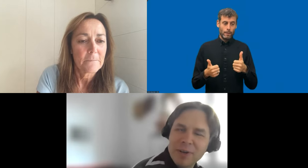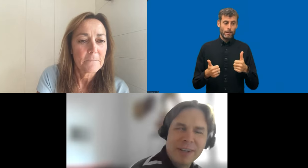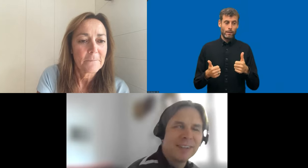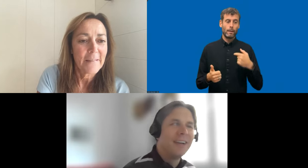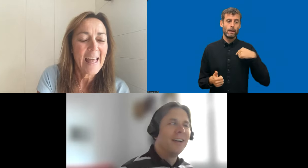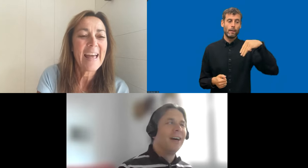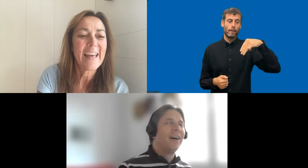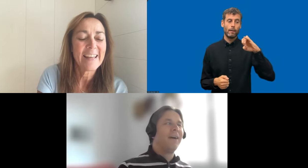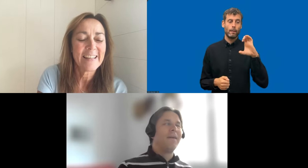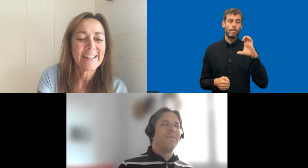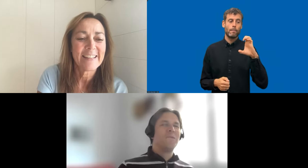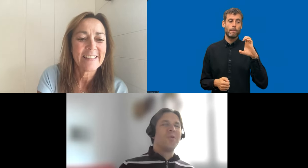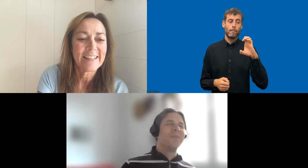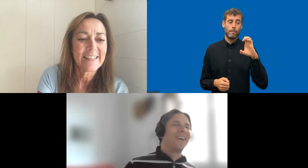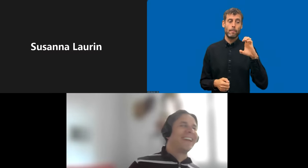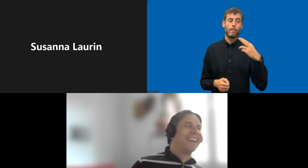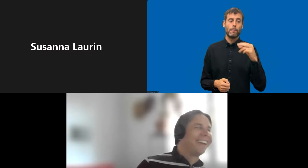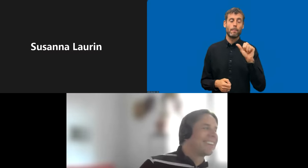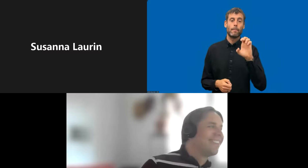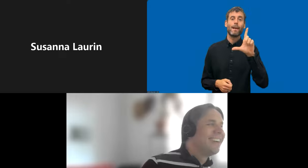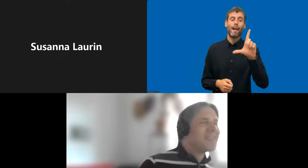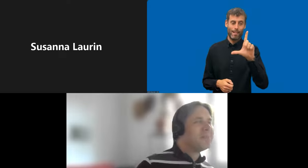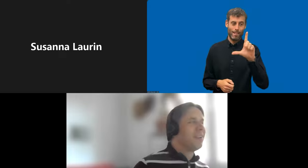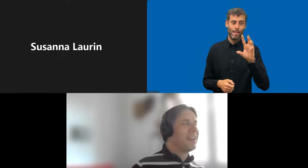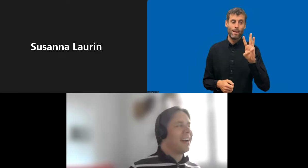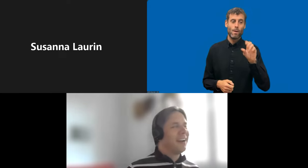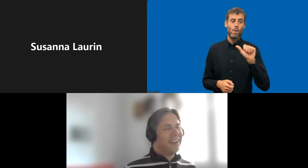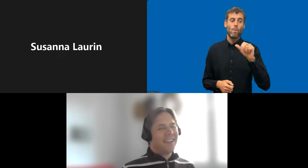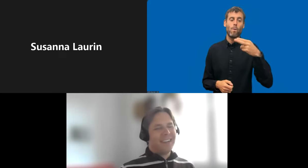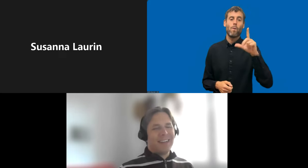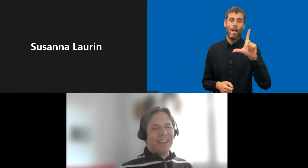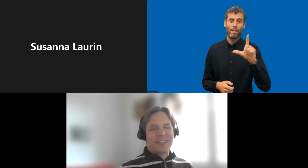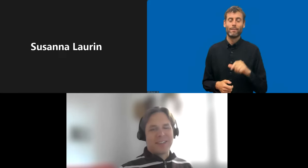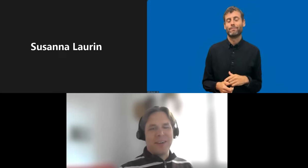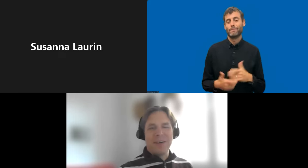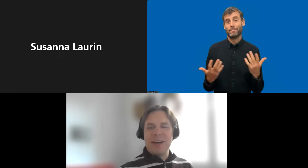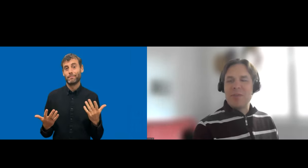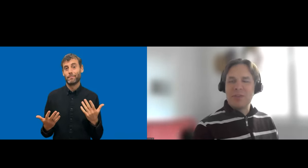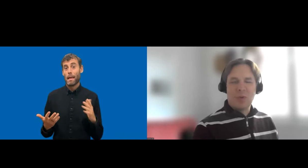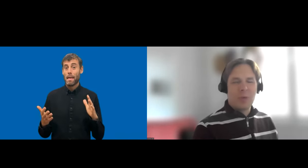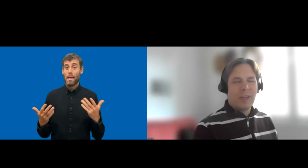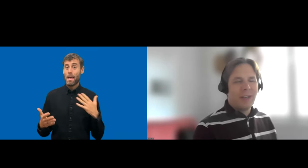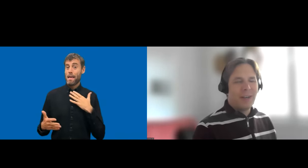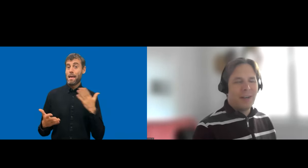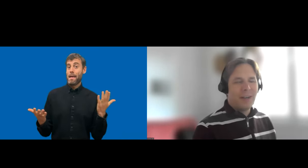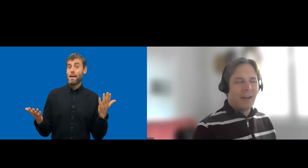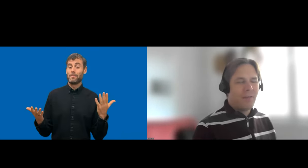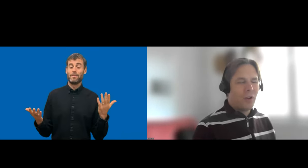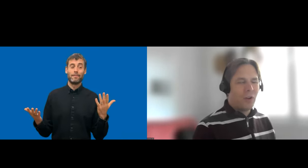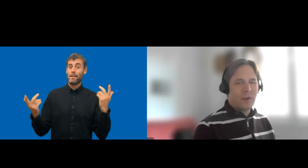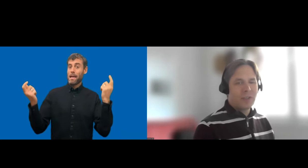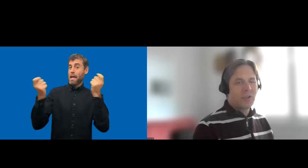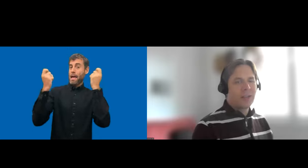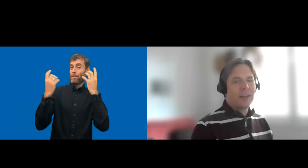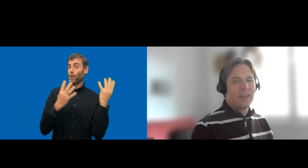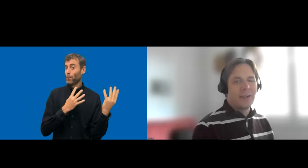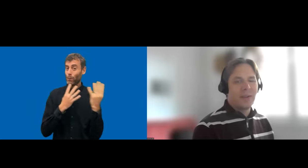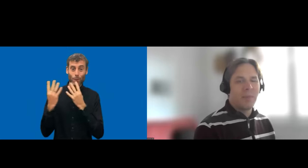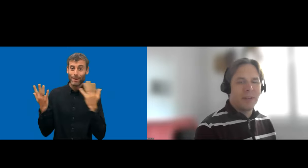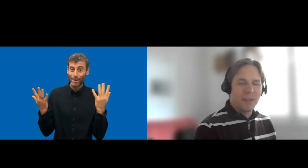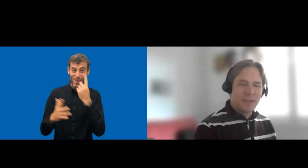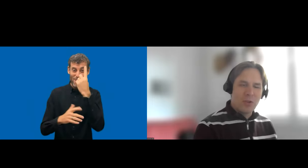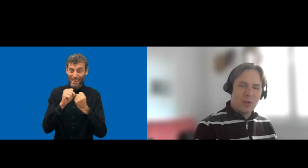good morning, from Berlin. First of all, yes, we followed very strictly the implementing decision,